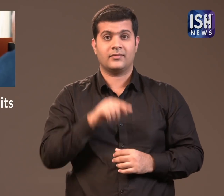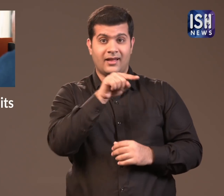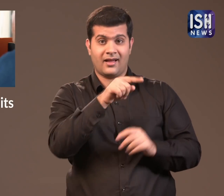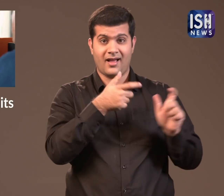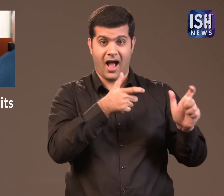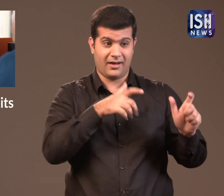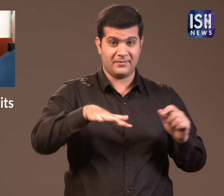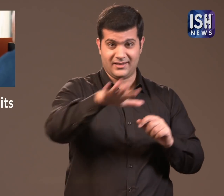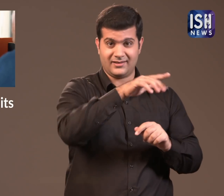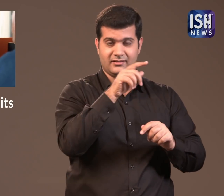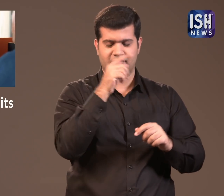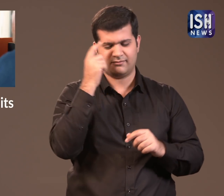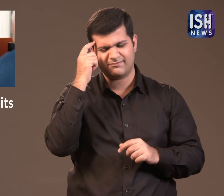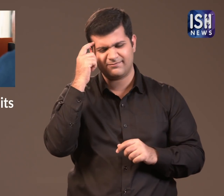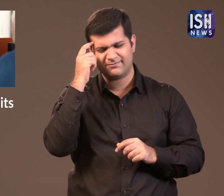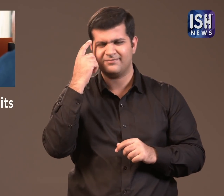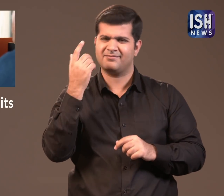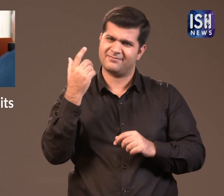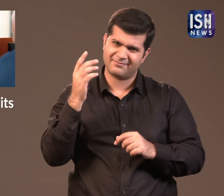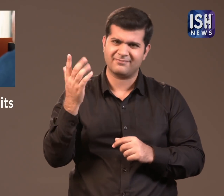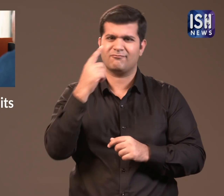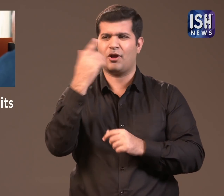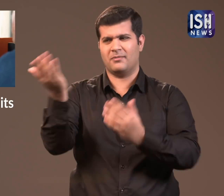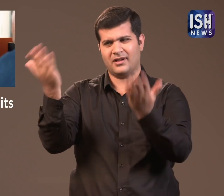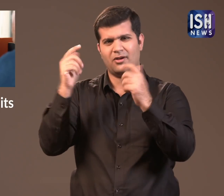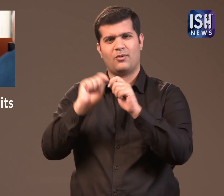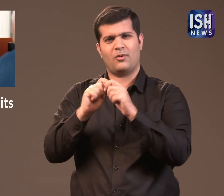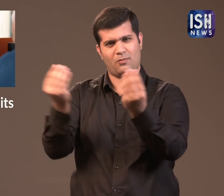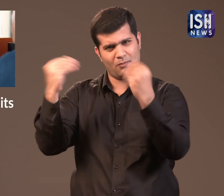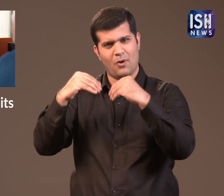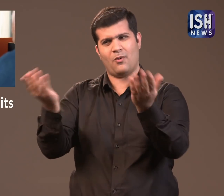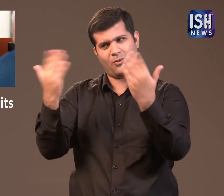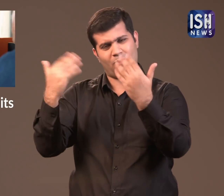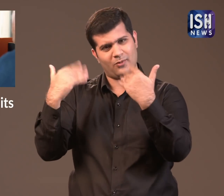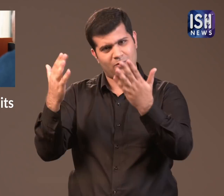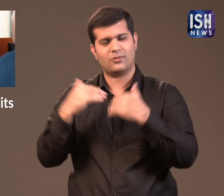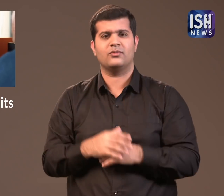This has led to the Army in recruiting more women in the forces.